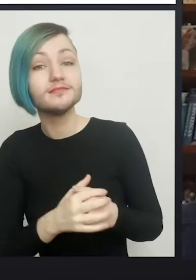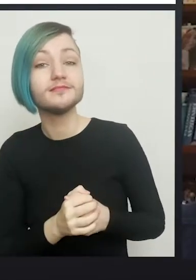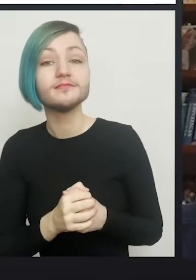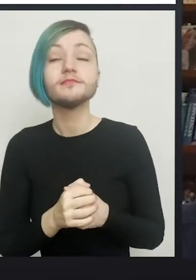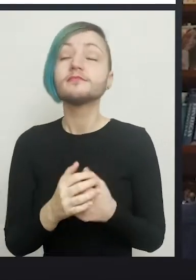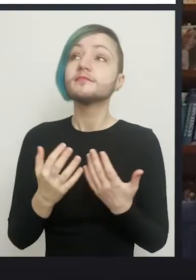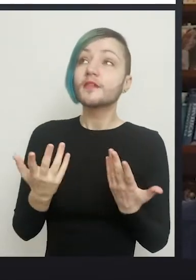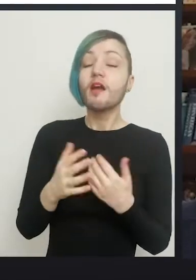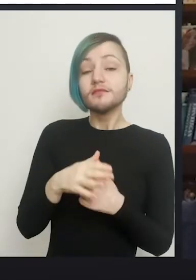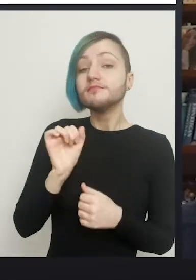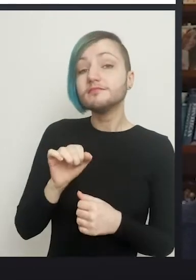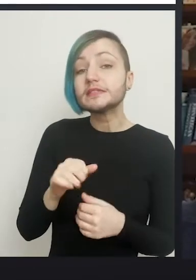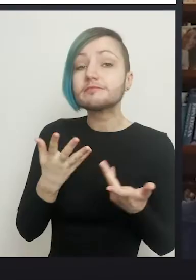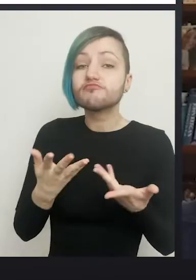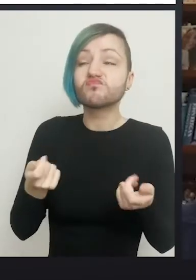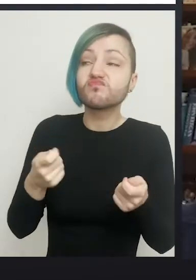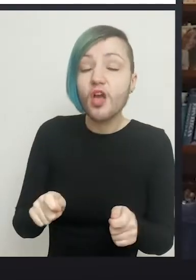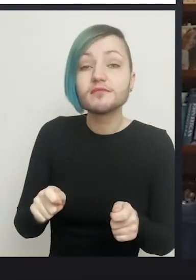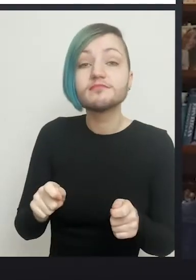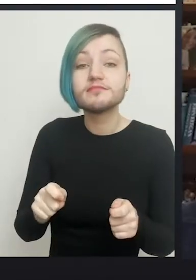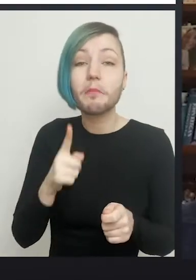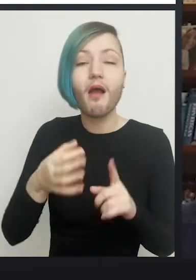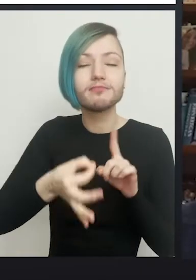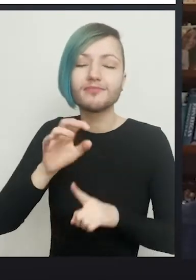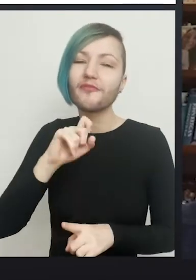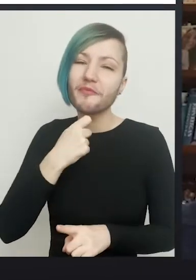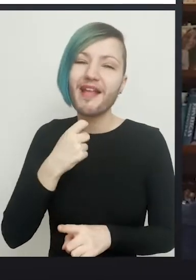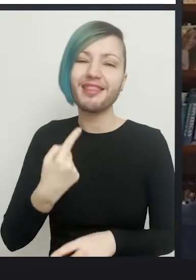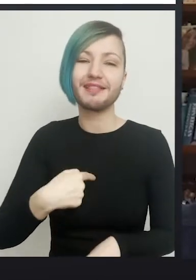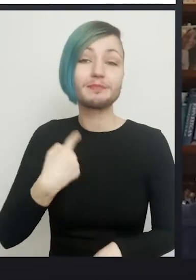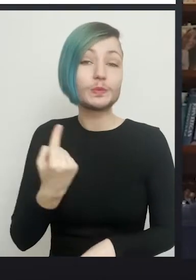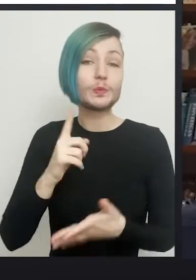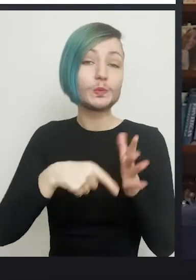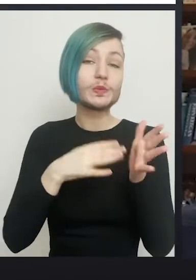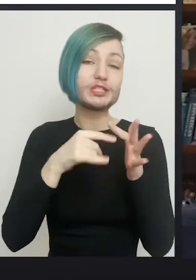Um yeah, lockdown at the moment, but things will get better. I am indeed James Bellringer,